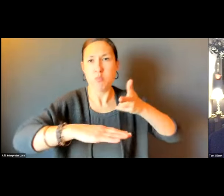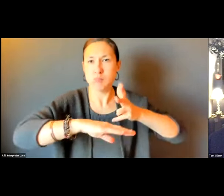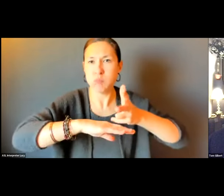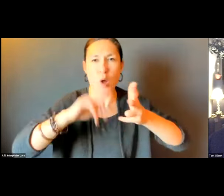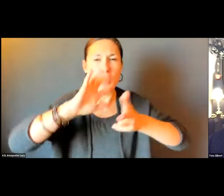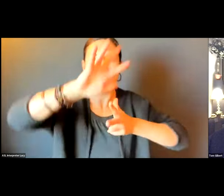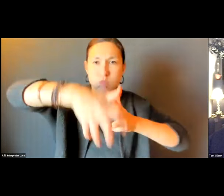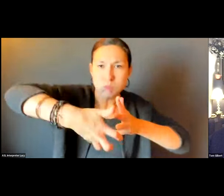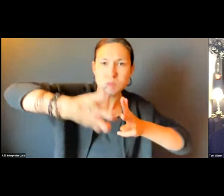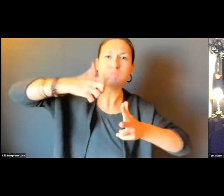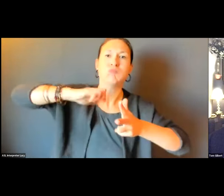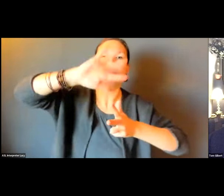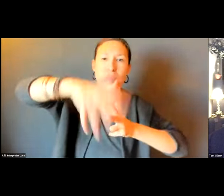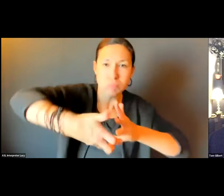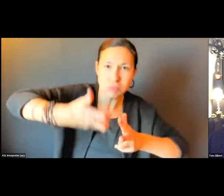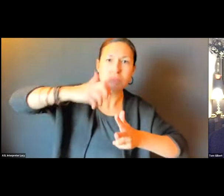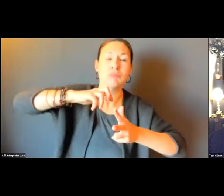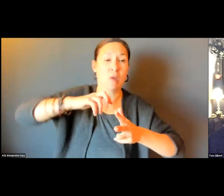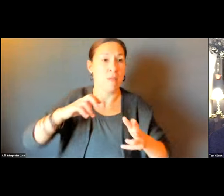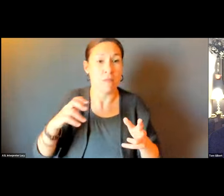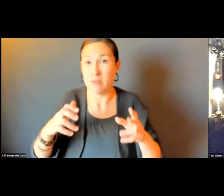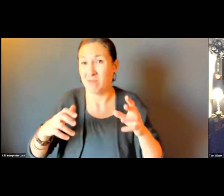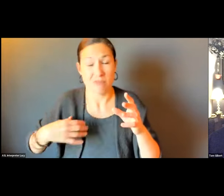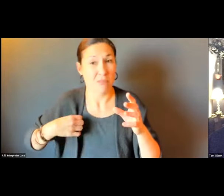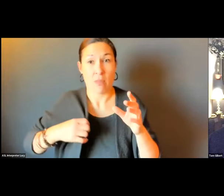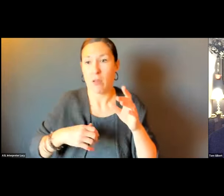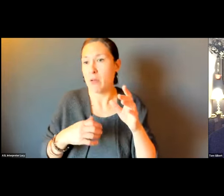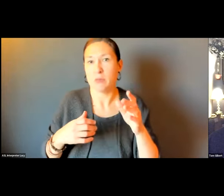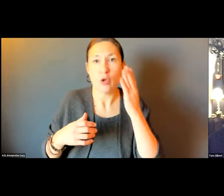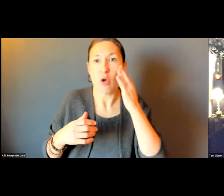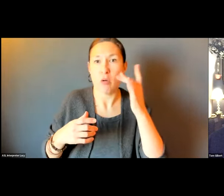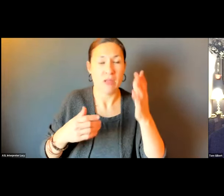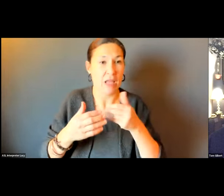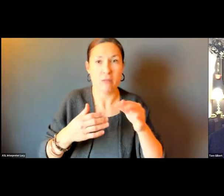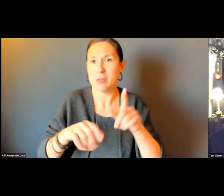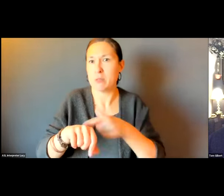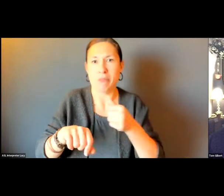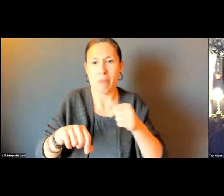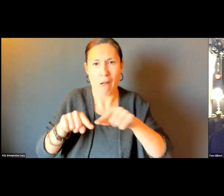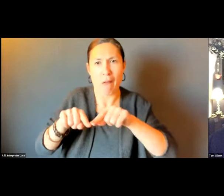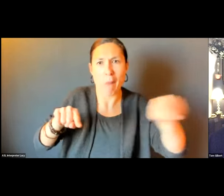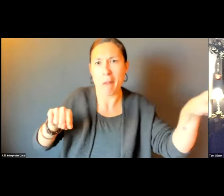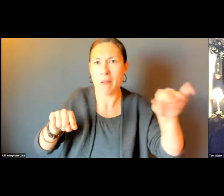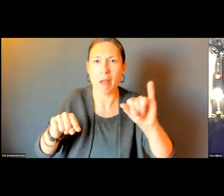SNOWBANK OUT OF THE BUS STOP. IF THE BUS STOP IS 20 FEET, 40